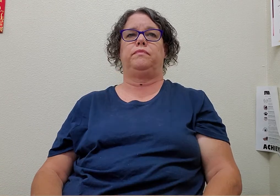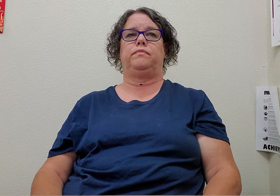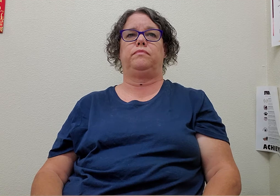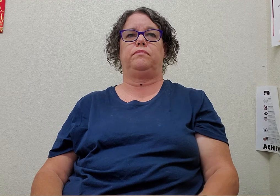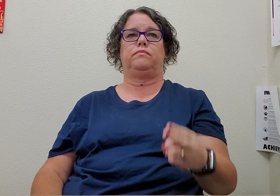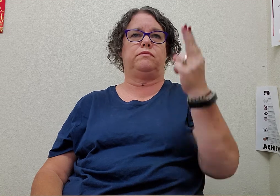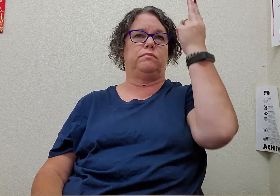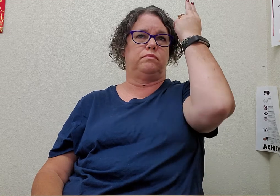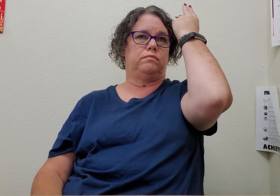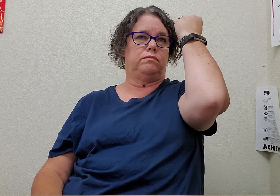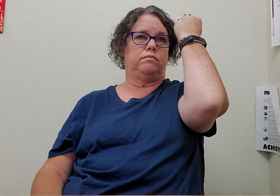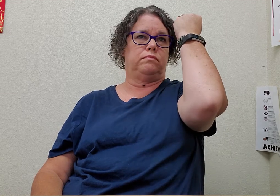rabbit (2)